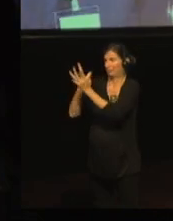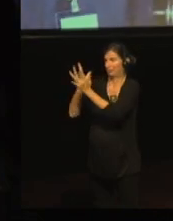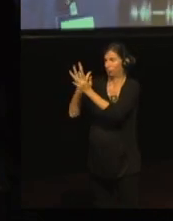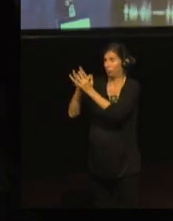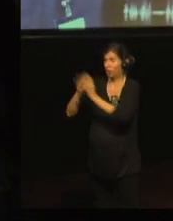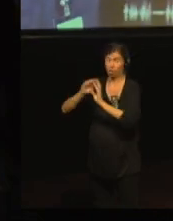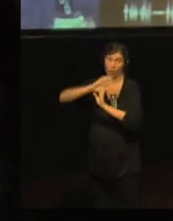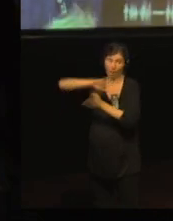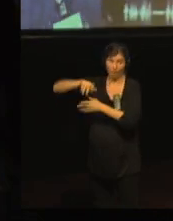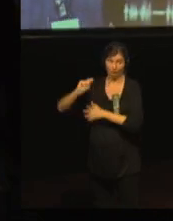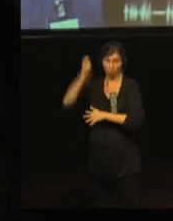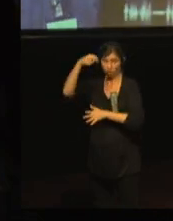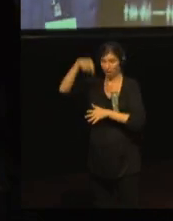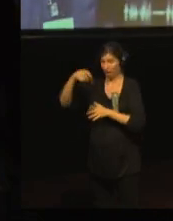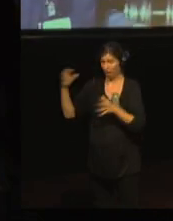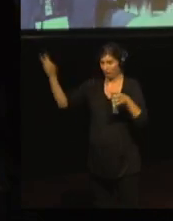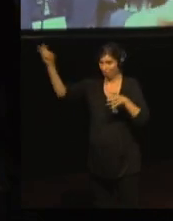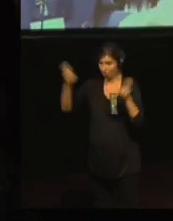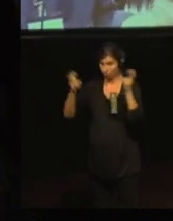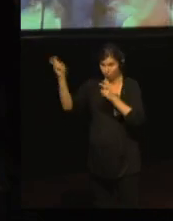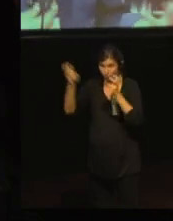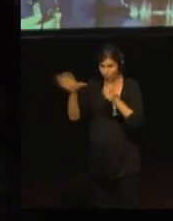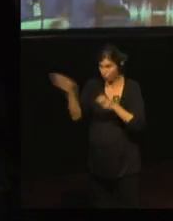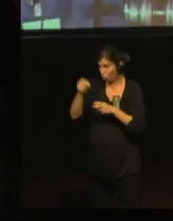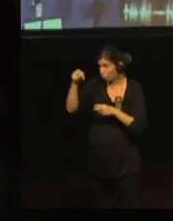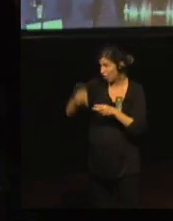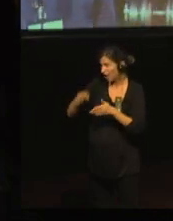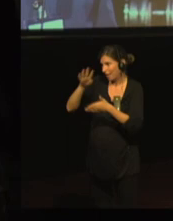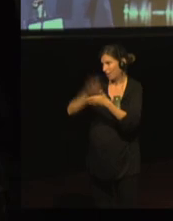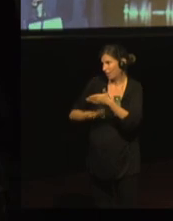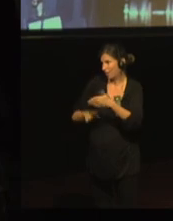celebrating the project and presenting it to you.